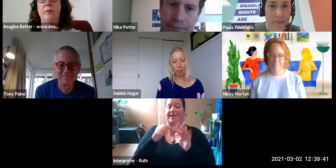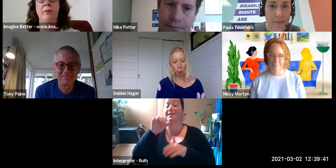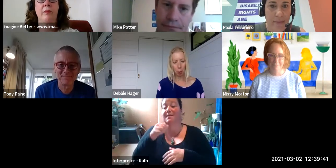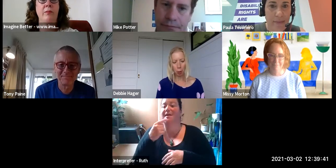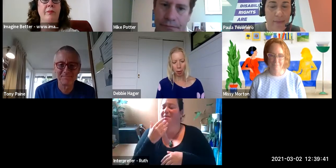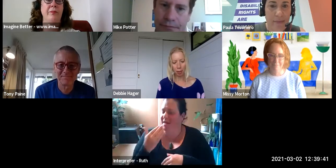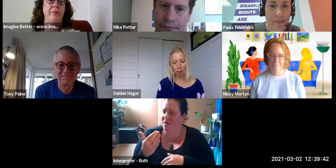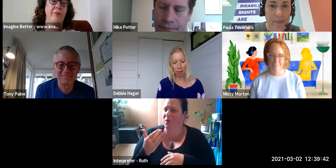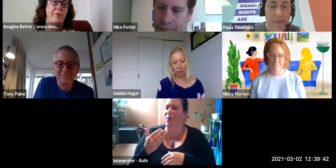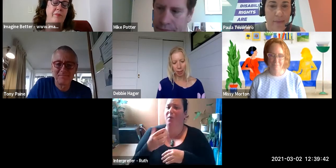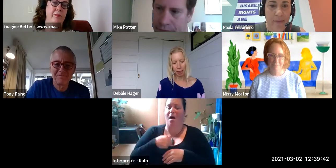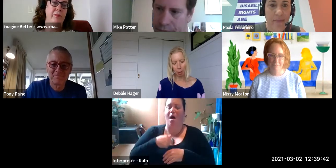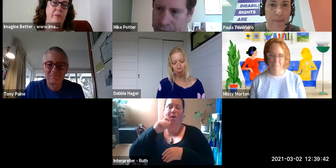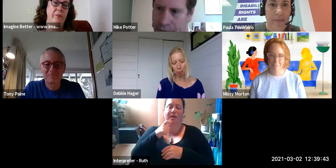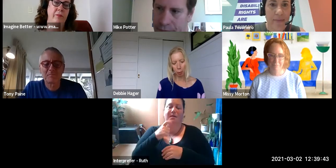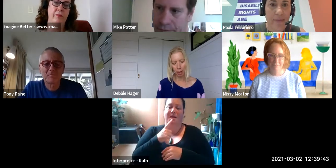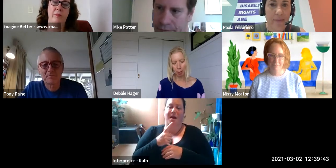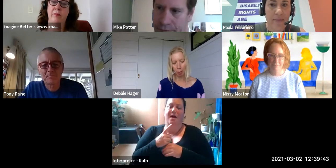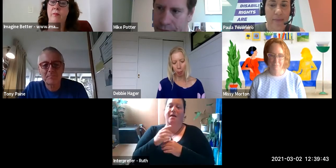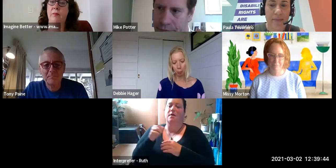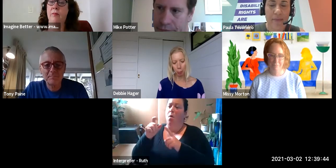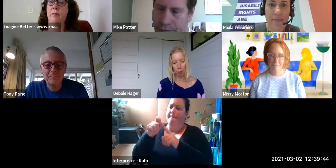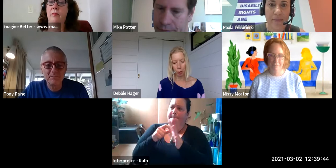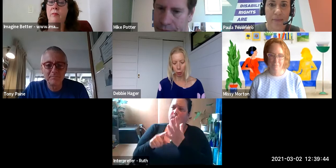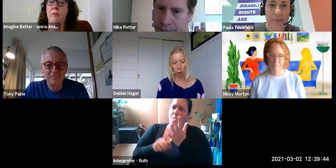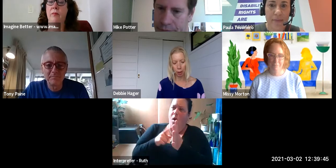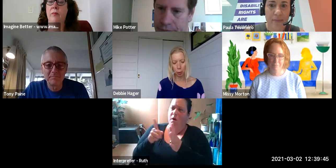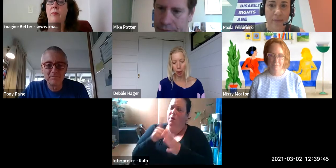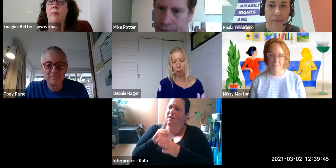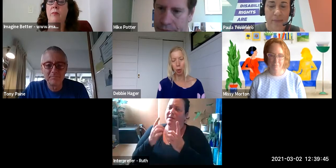One of the things I was thinking about before we came here was Tony's question - what are